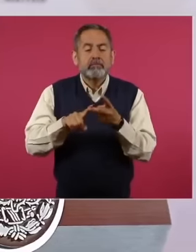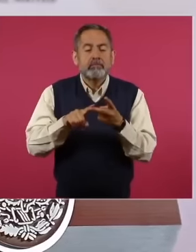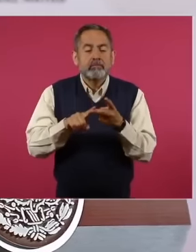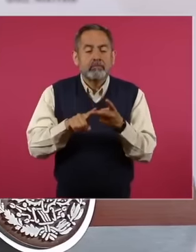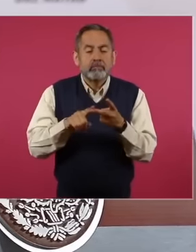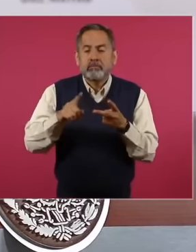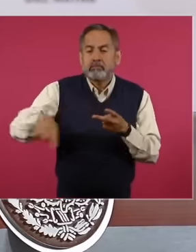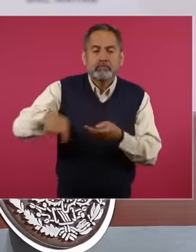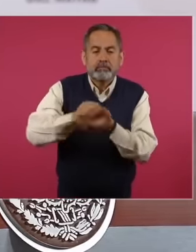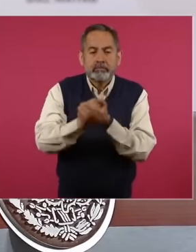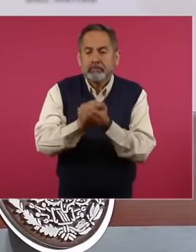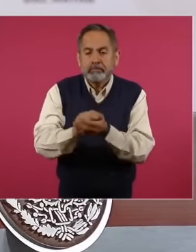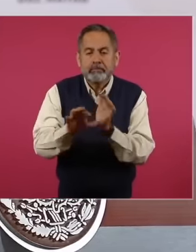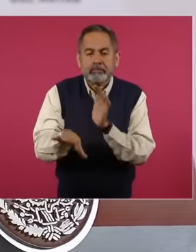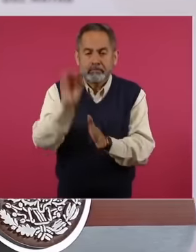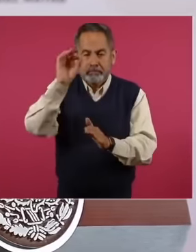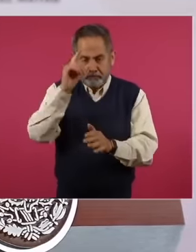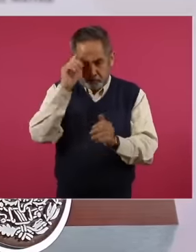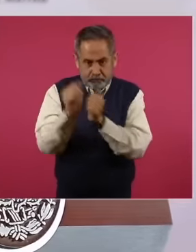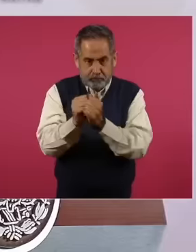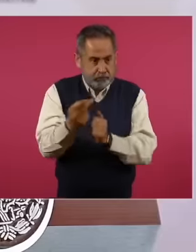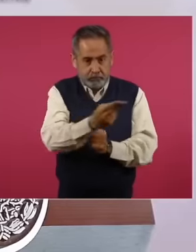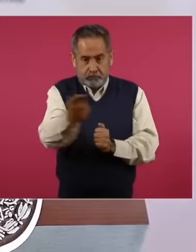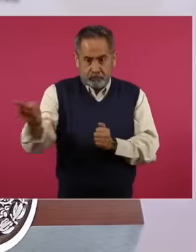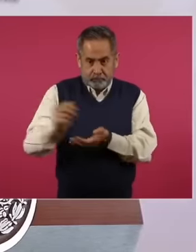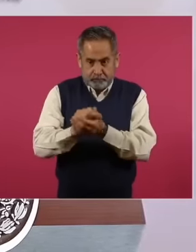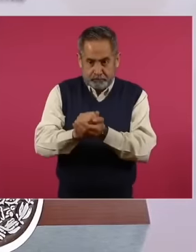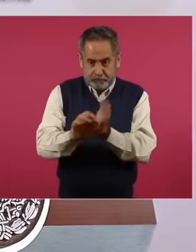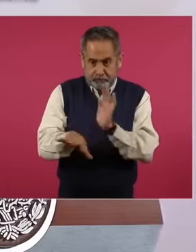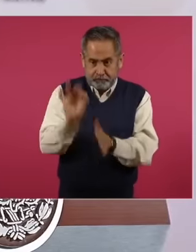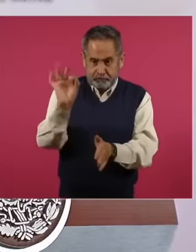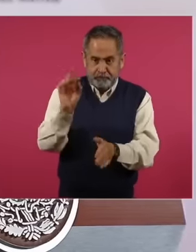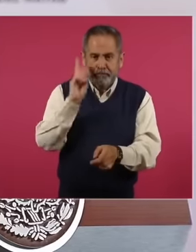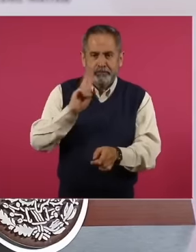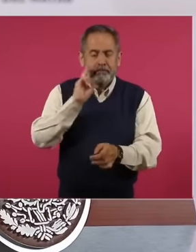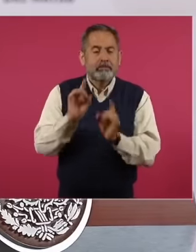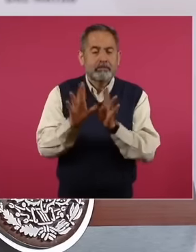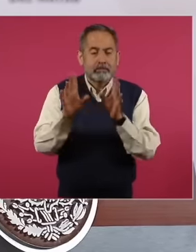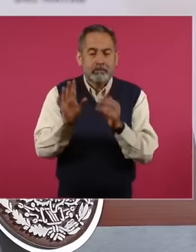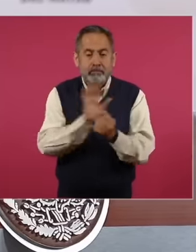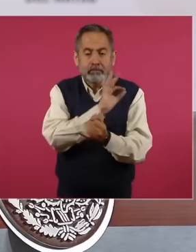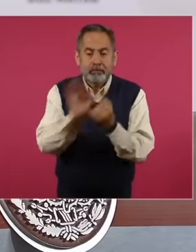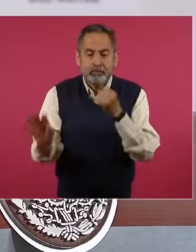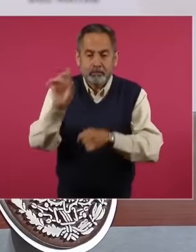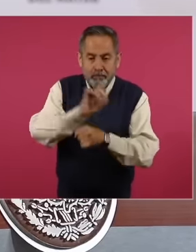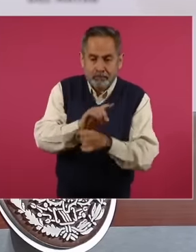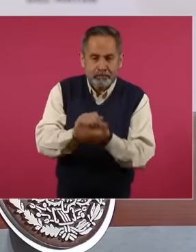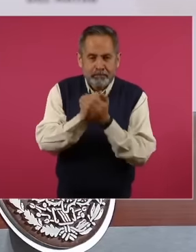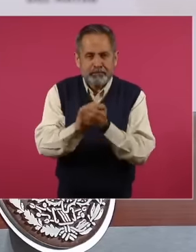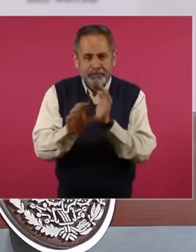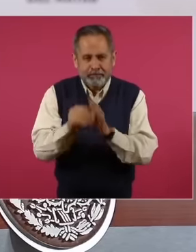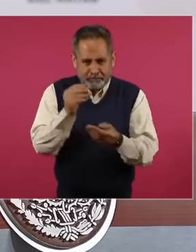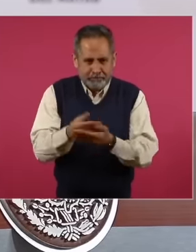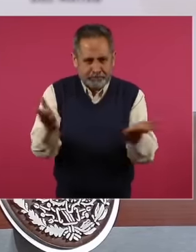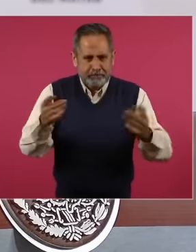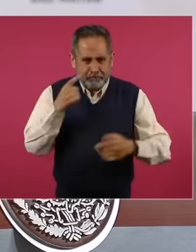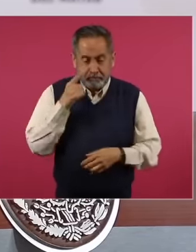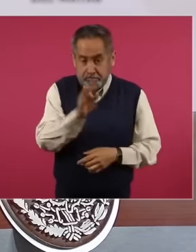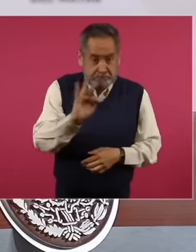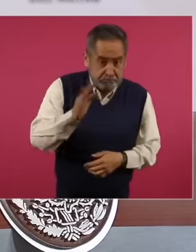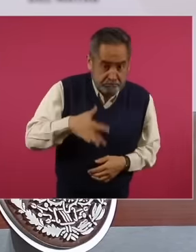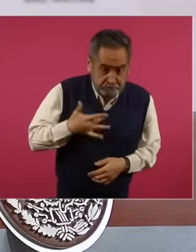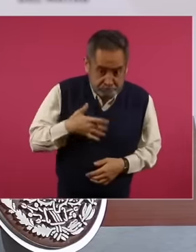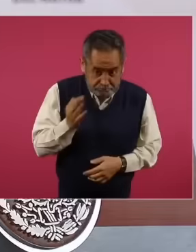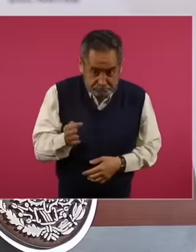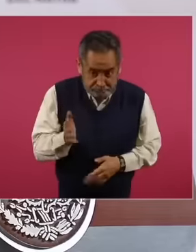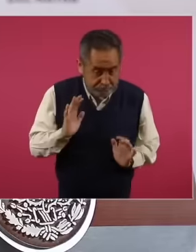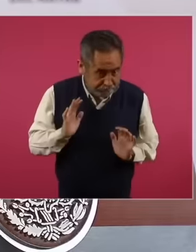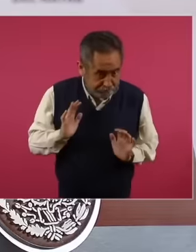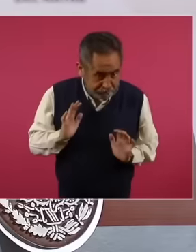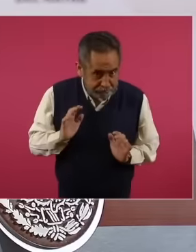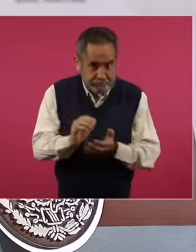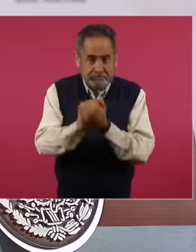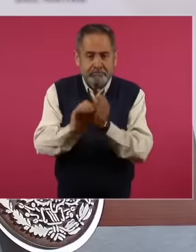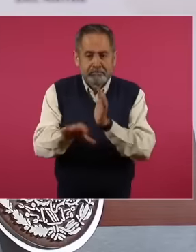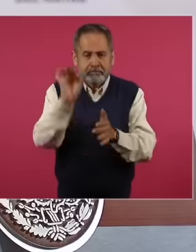to raffle it off here among you on the last day if you accept it I mean everyone who has